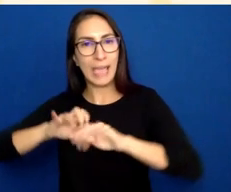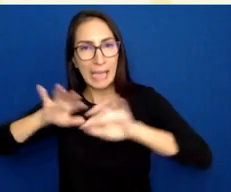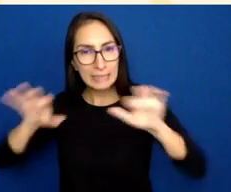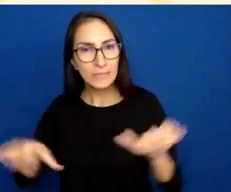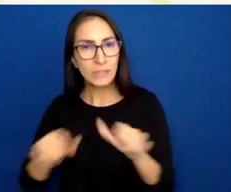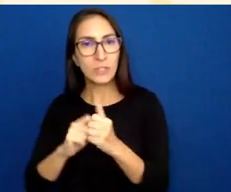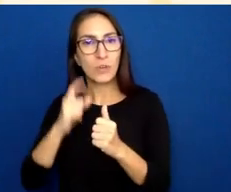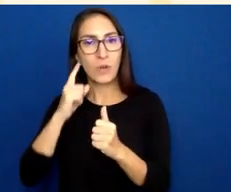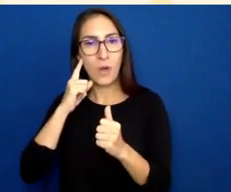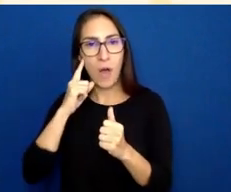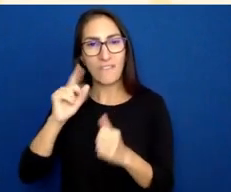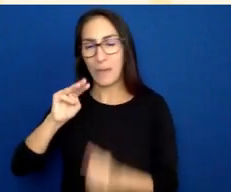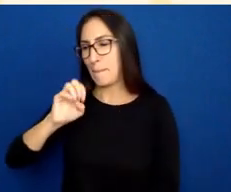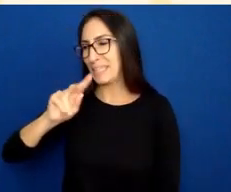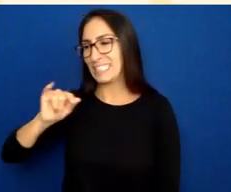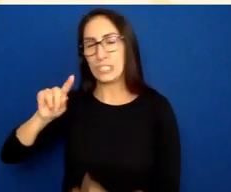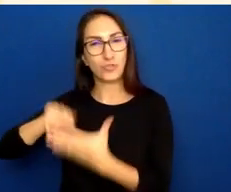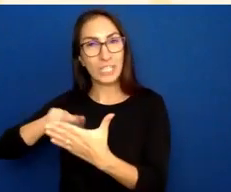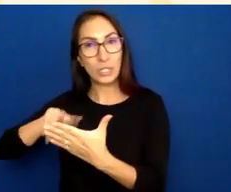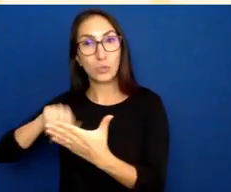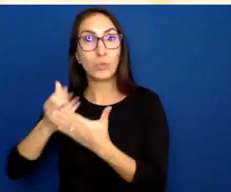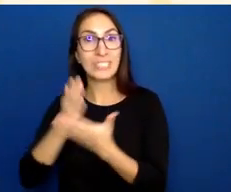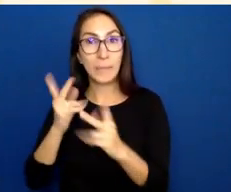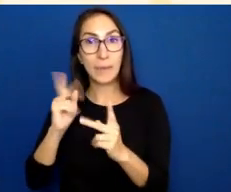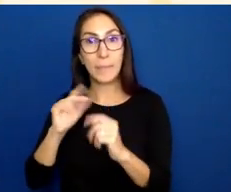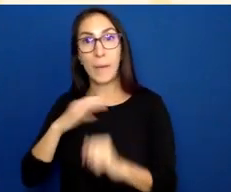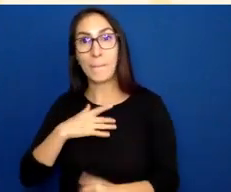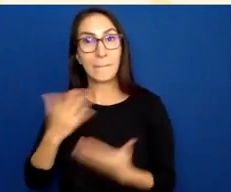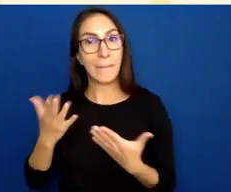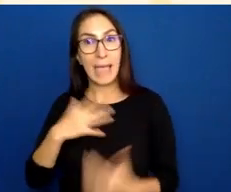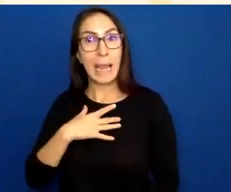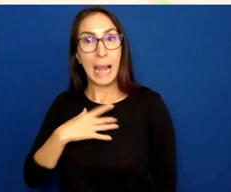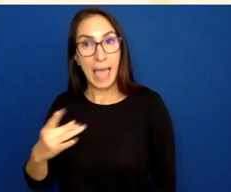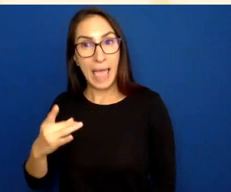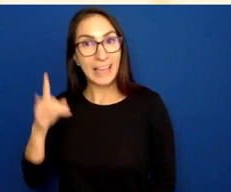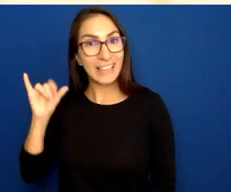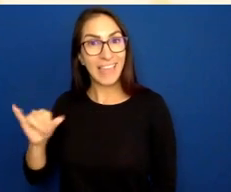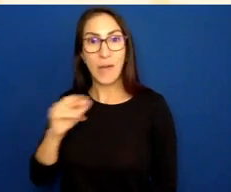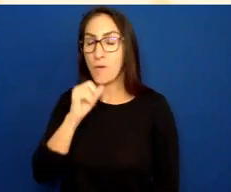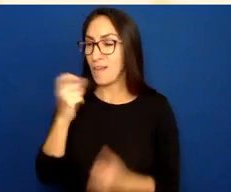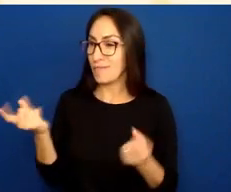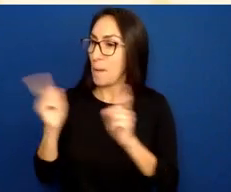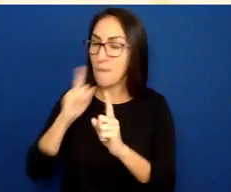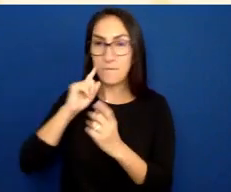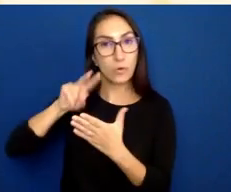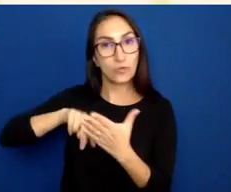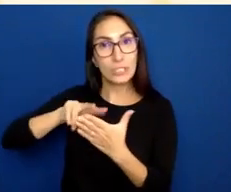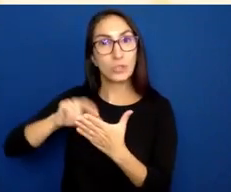And some people might like a menti, some people might not. But it's there for people who do like that sort of thing.